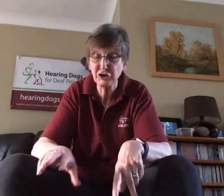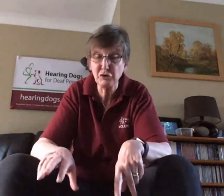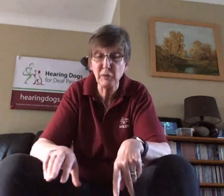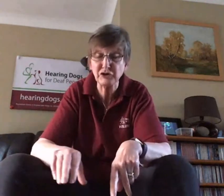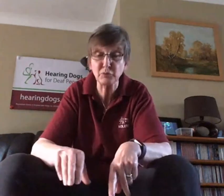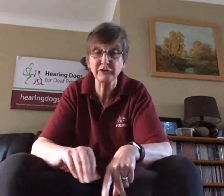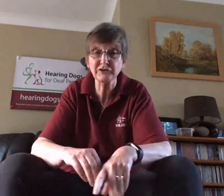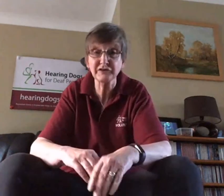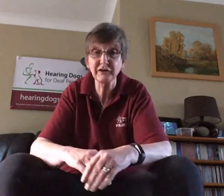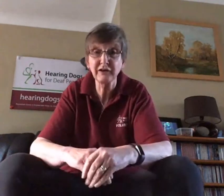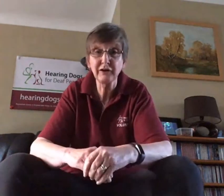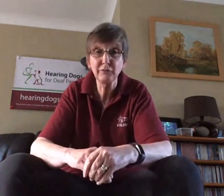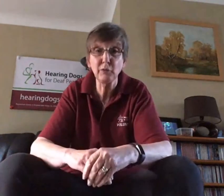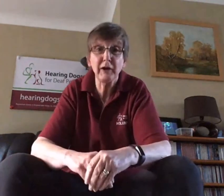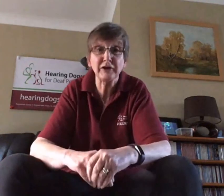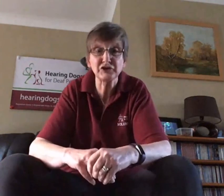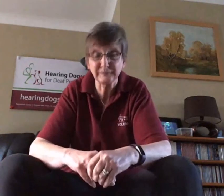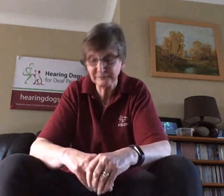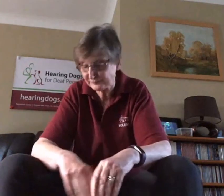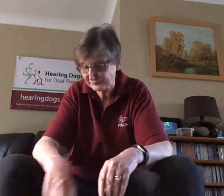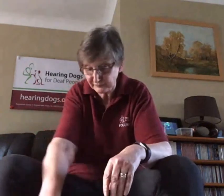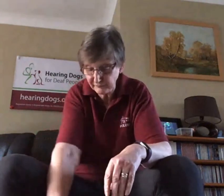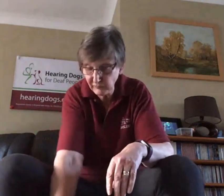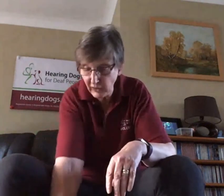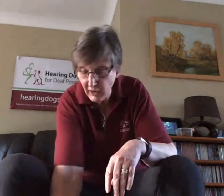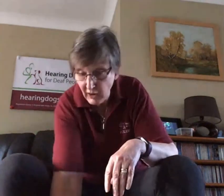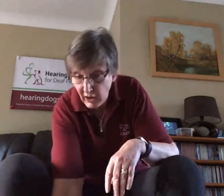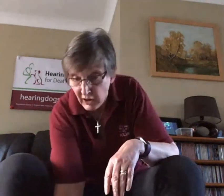which ones were which!